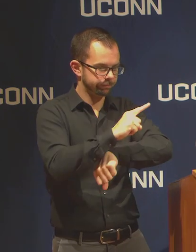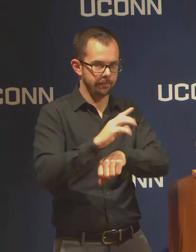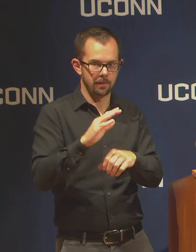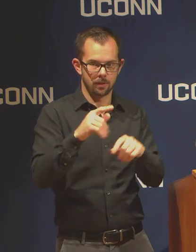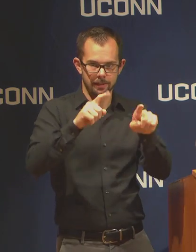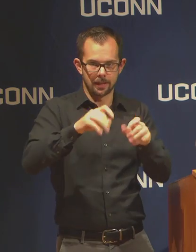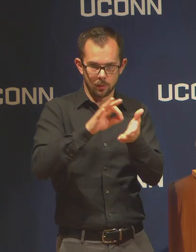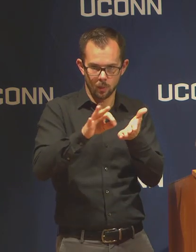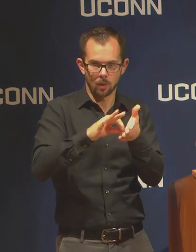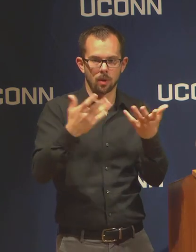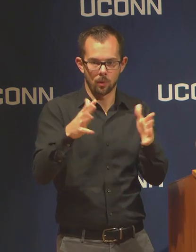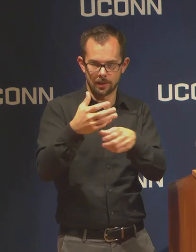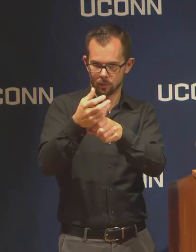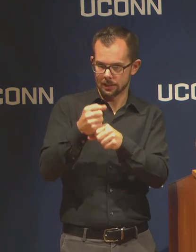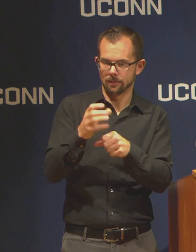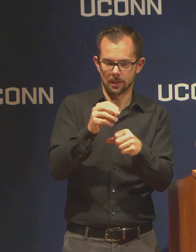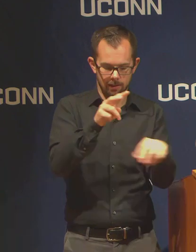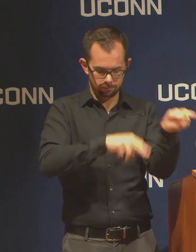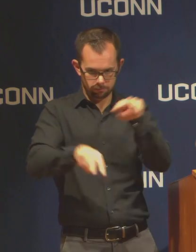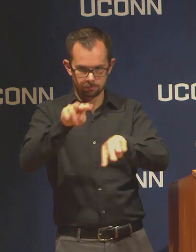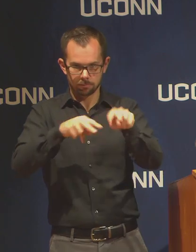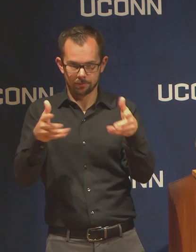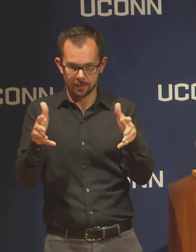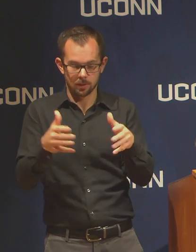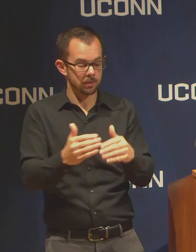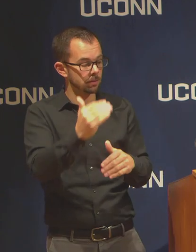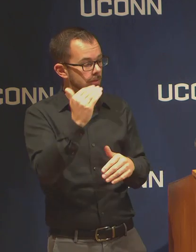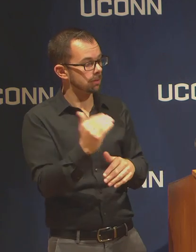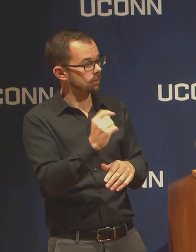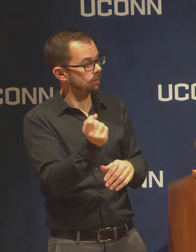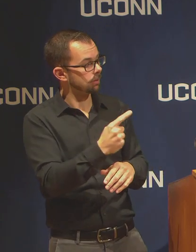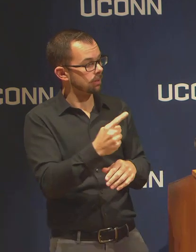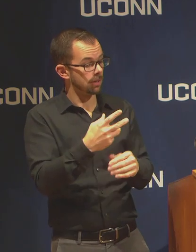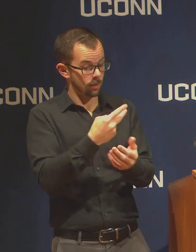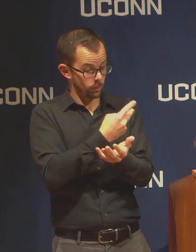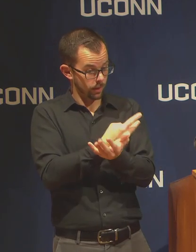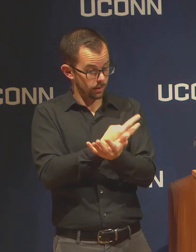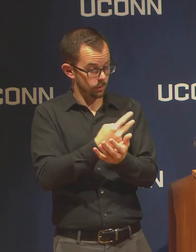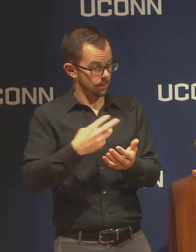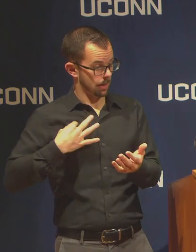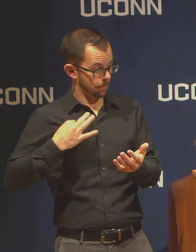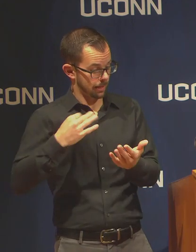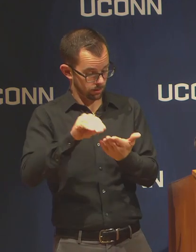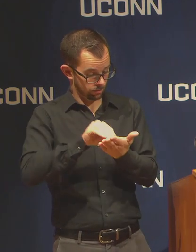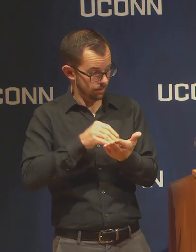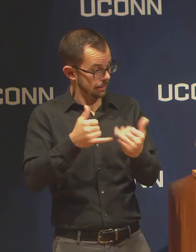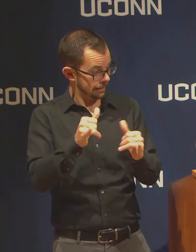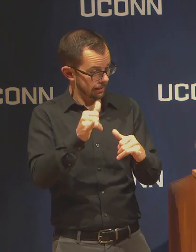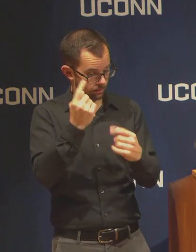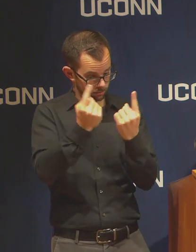Are graduate school applications still being reviewed in the midst of all of this? Yes.